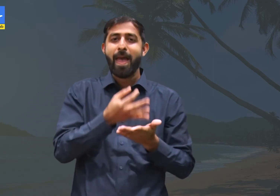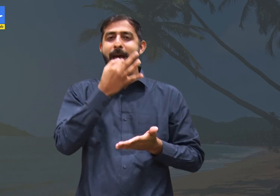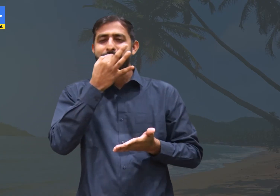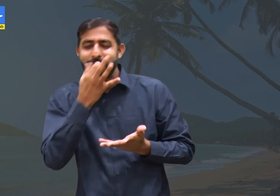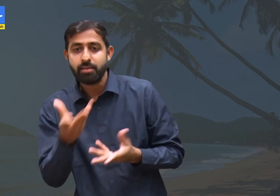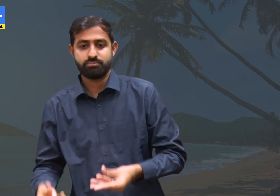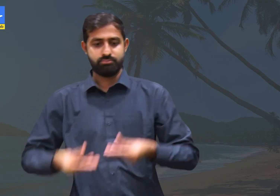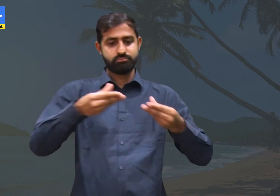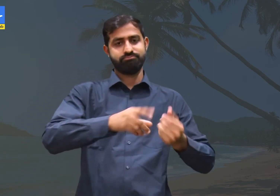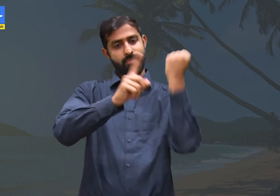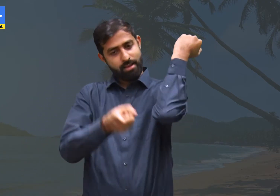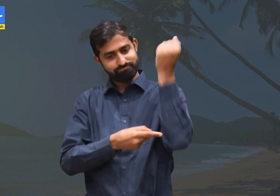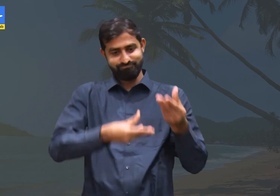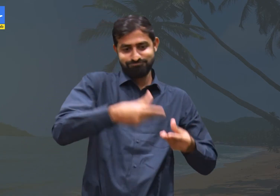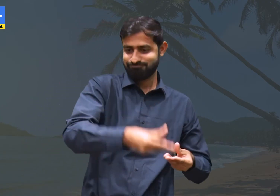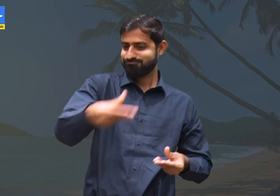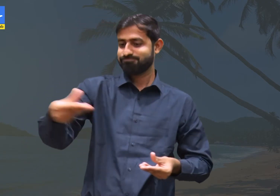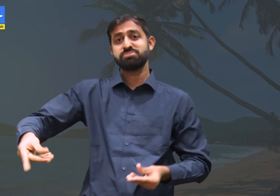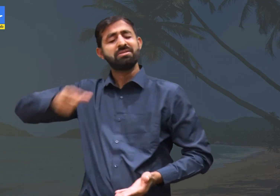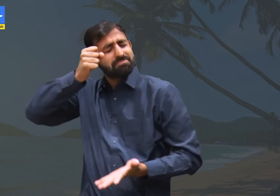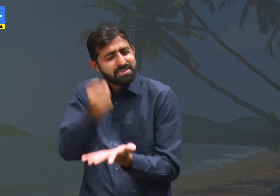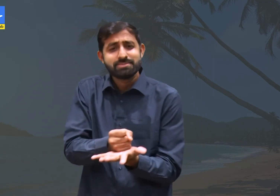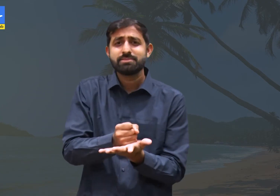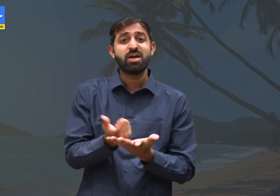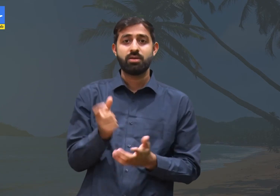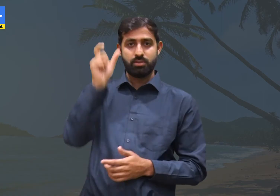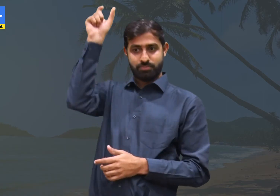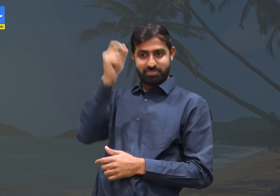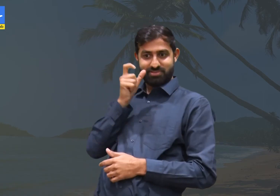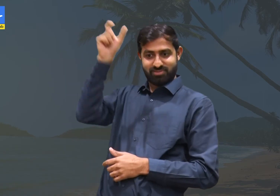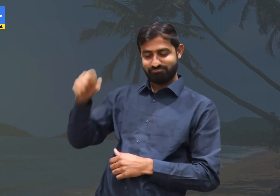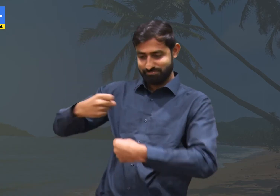never miss to serve is different flavoured breads.